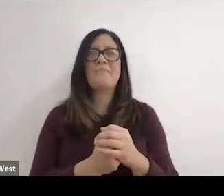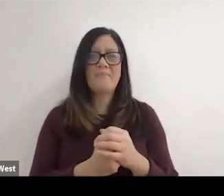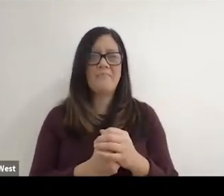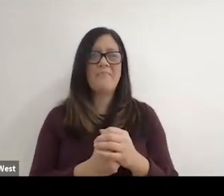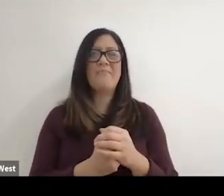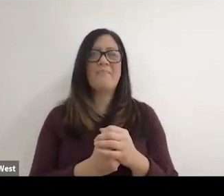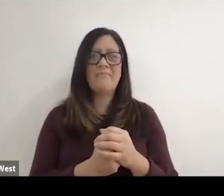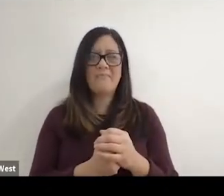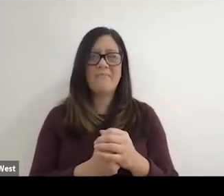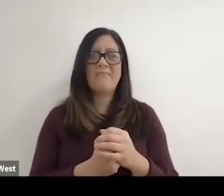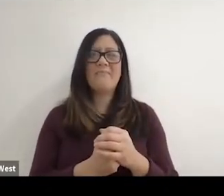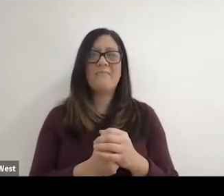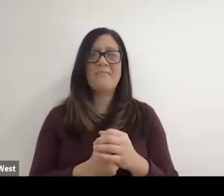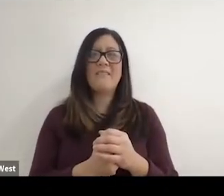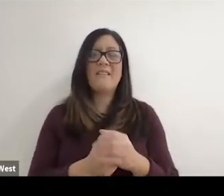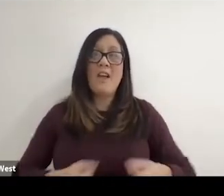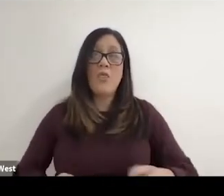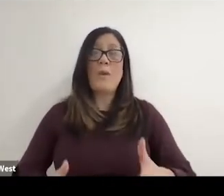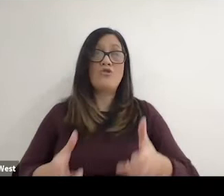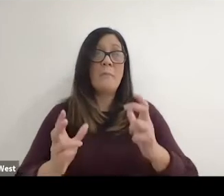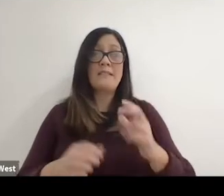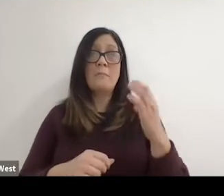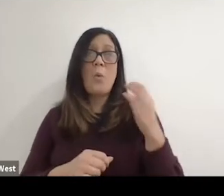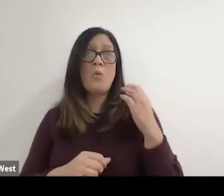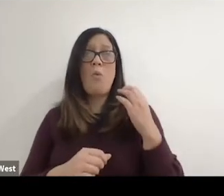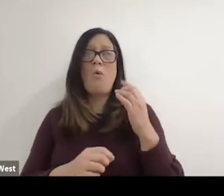that Great Britain team we had their rubbish wheelchair basketball coach